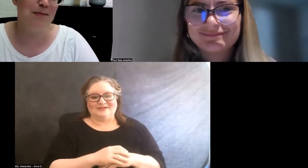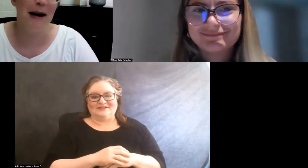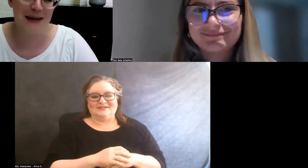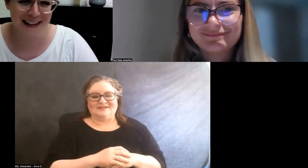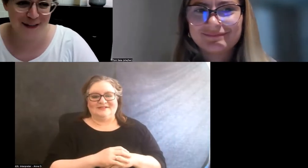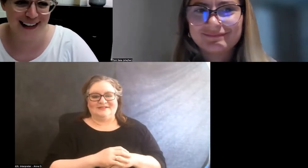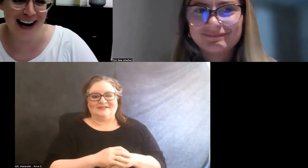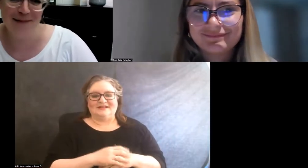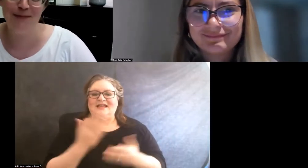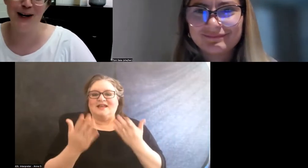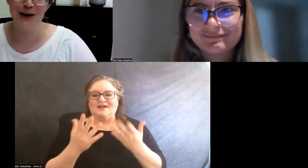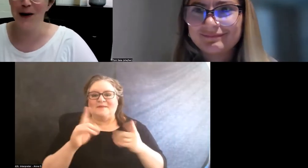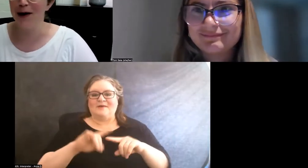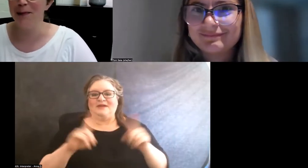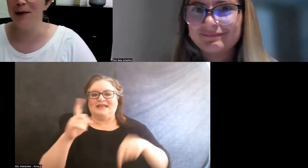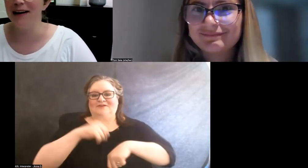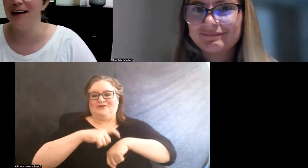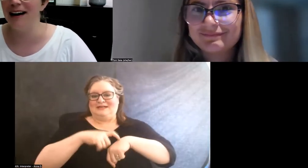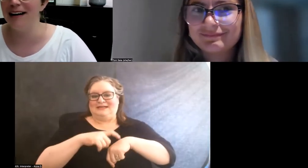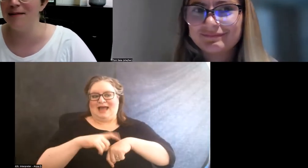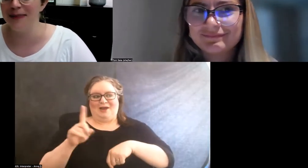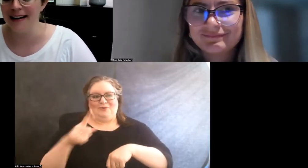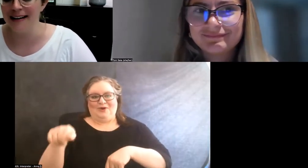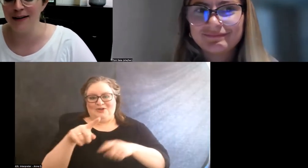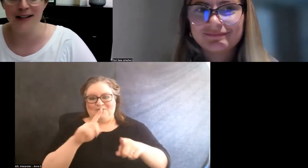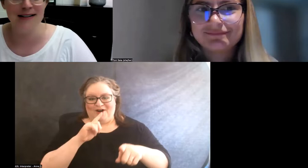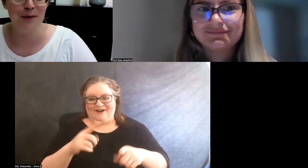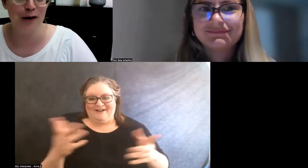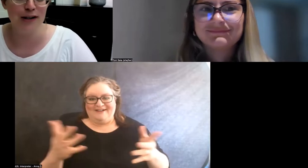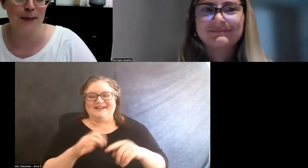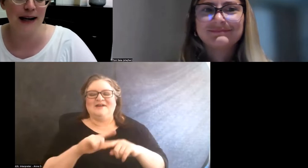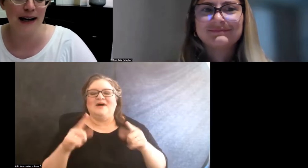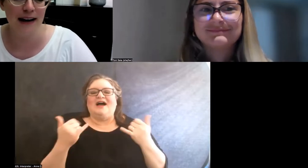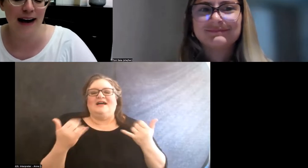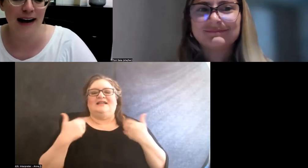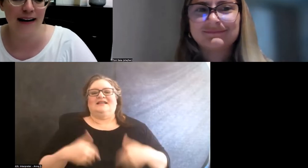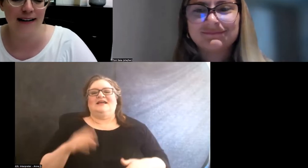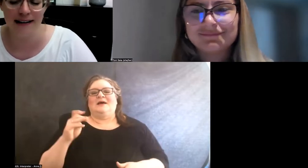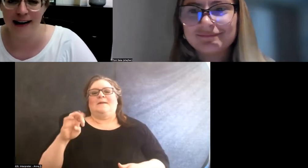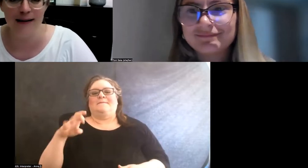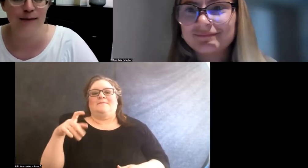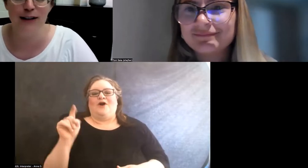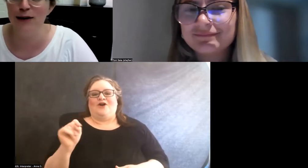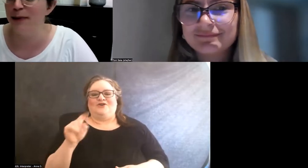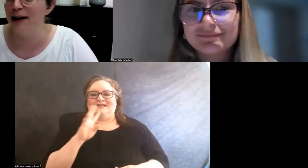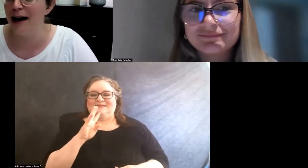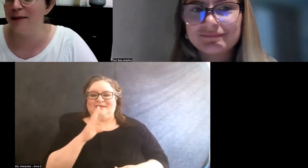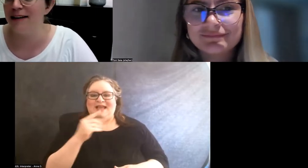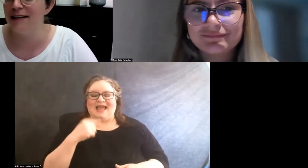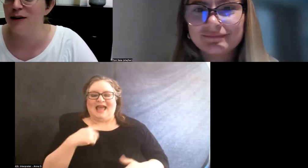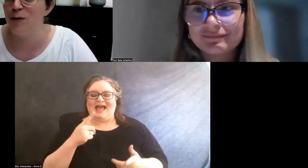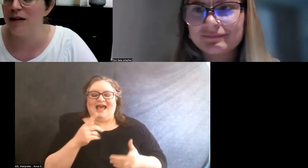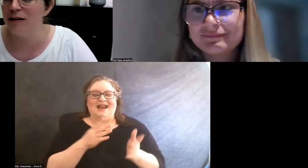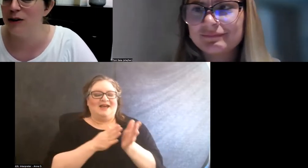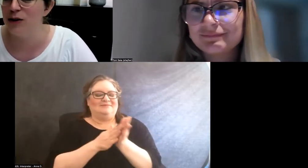It might be different times where you are. So this is Margaret speaking and I'm super happy to welcome you